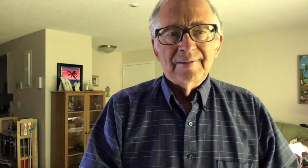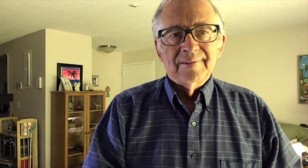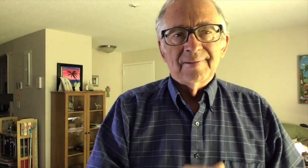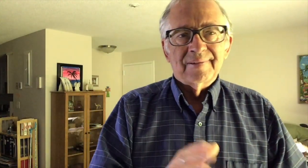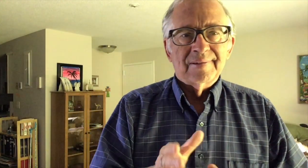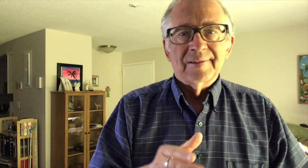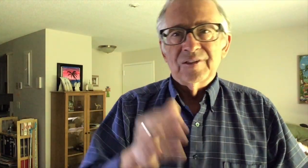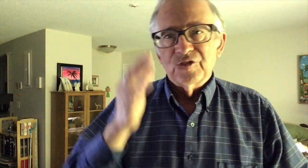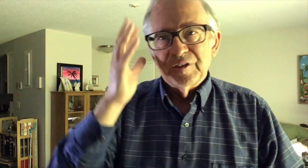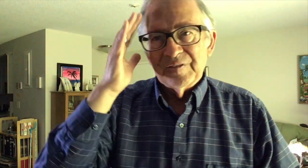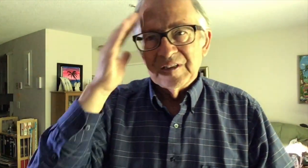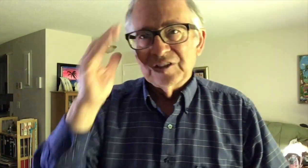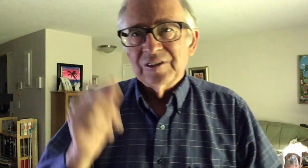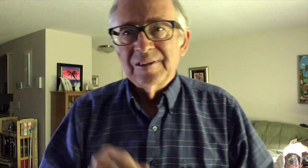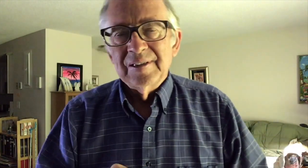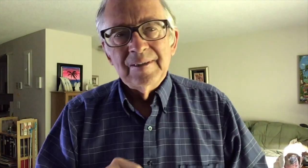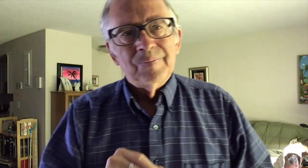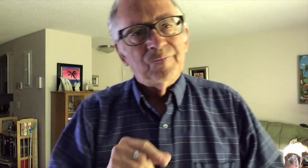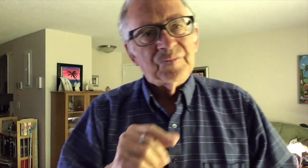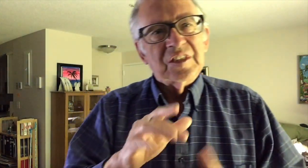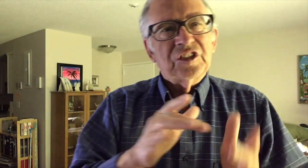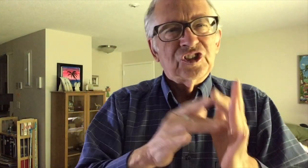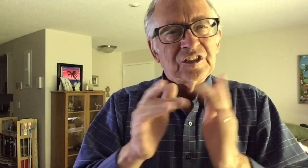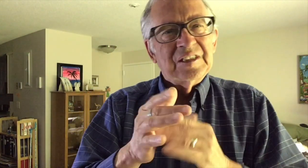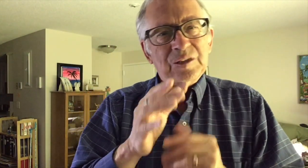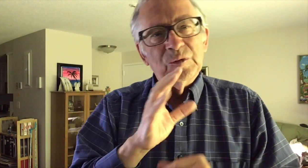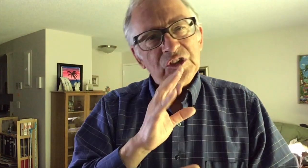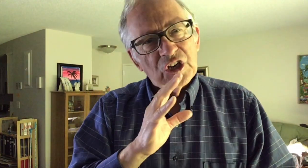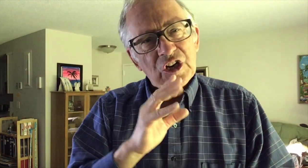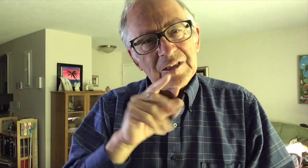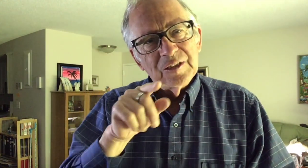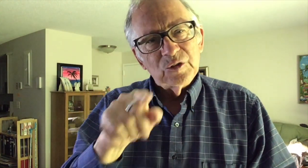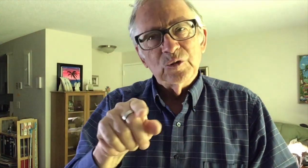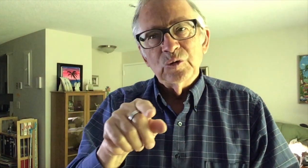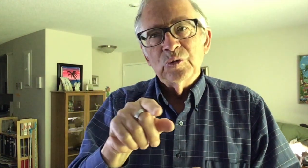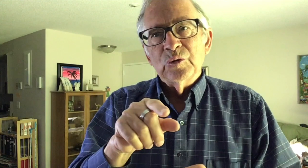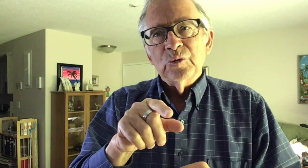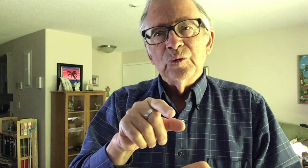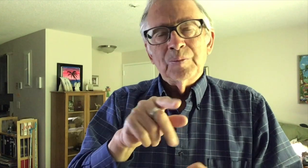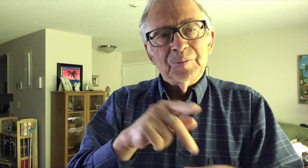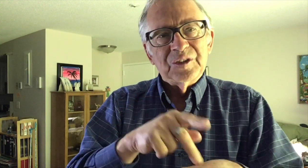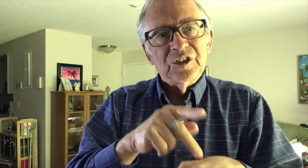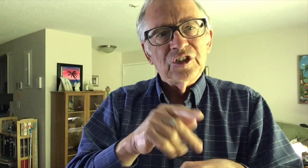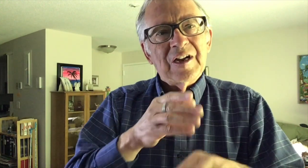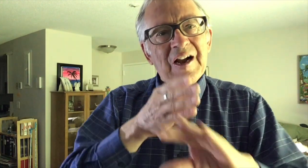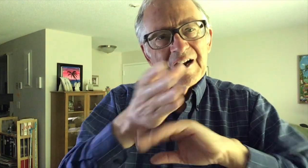The Gospel of the Lord. And now some reflections